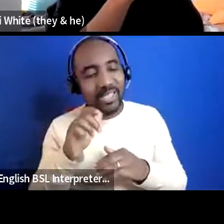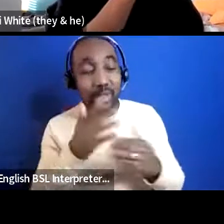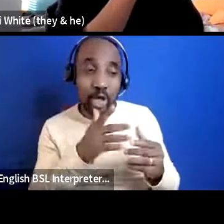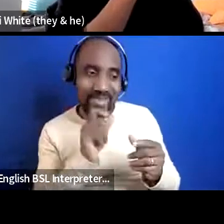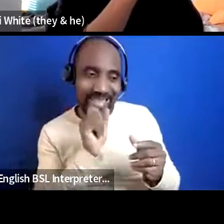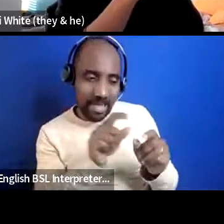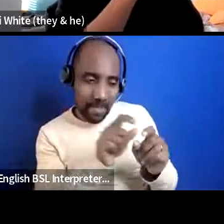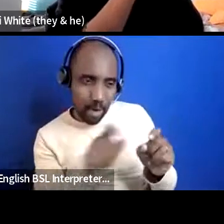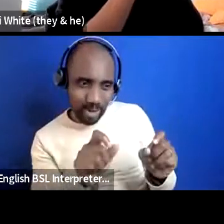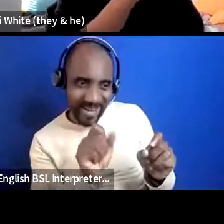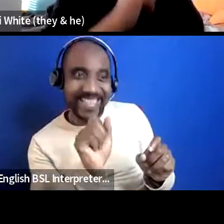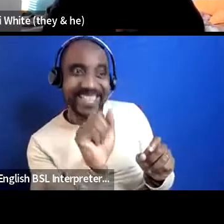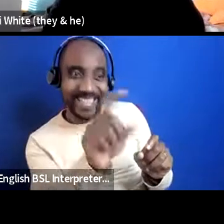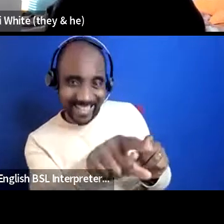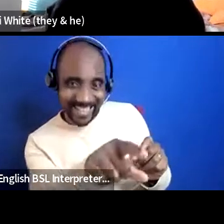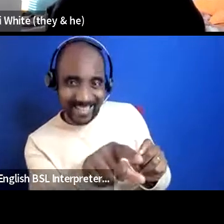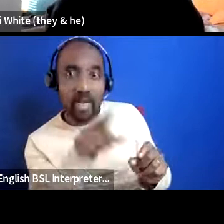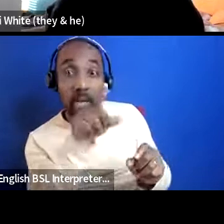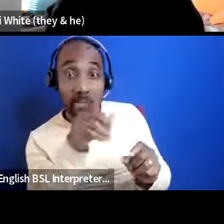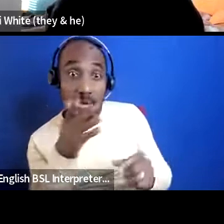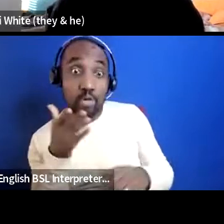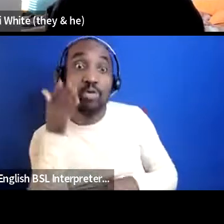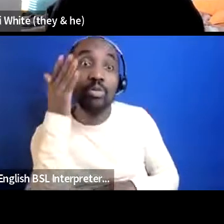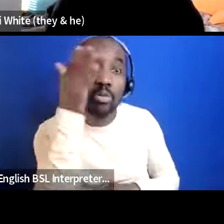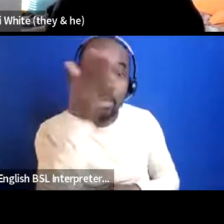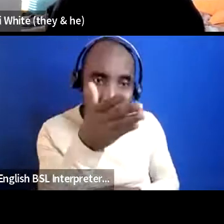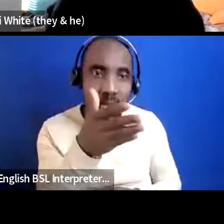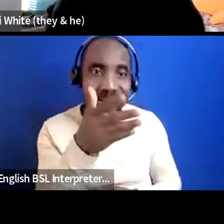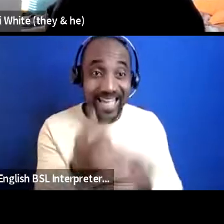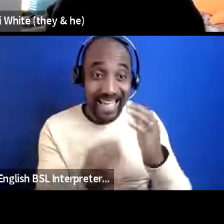face in there you turn up to the events while Akiko's just put the email right there right